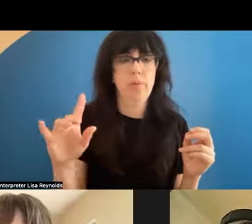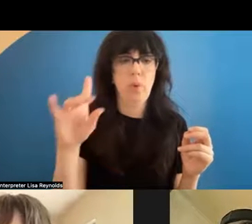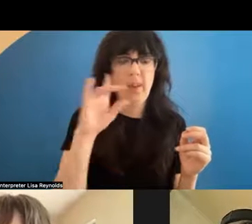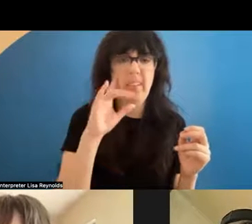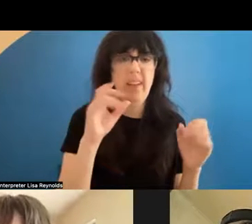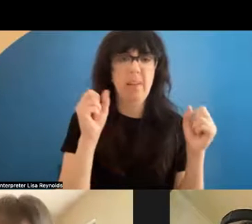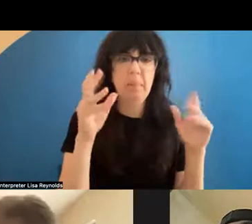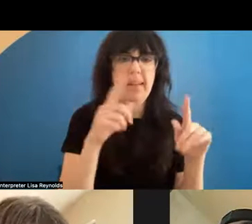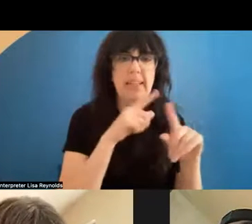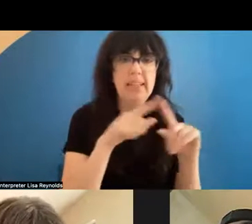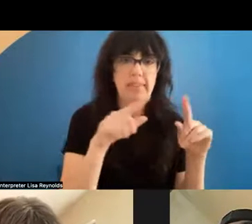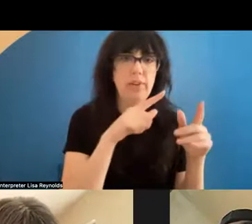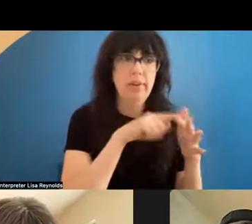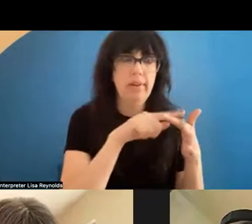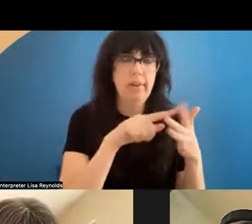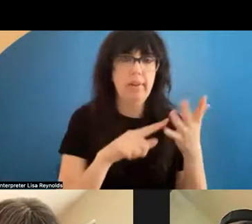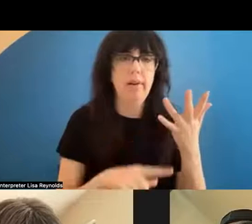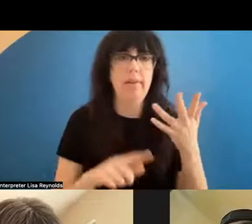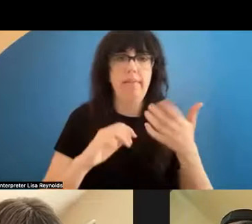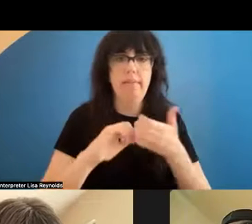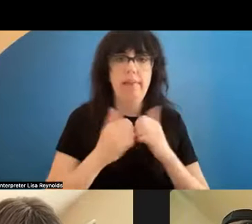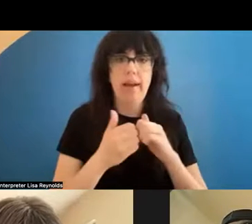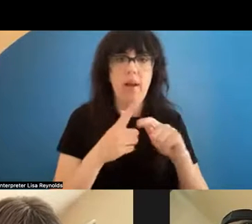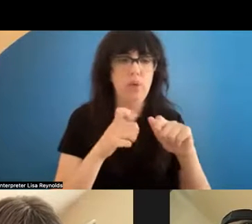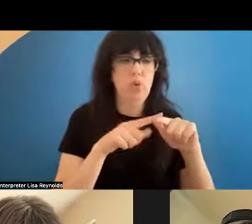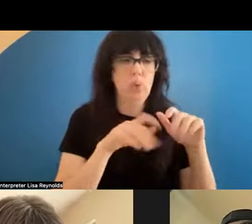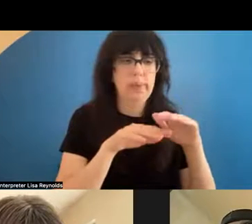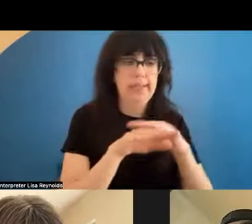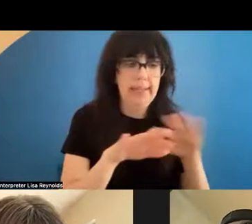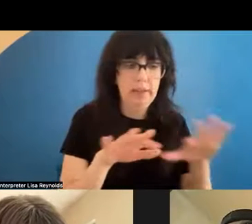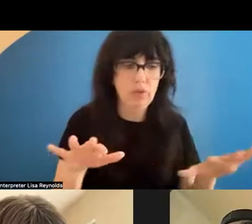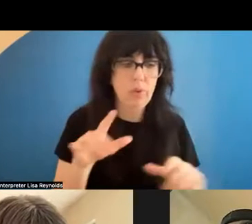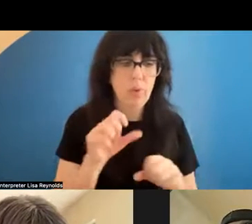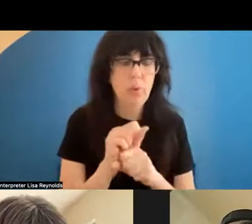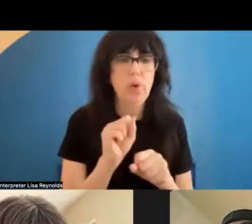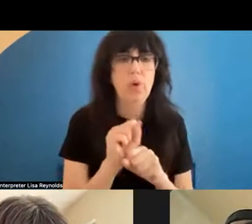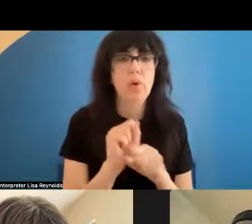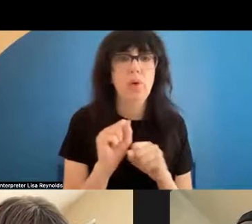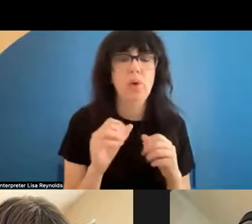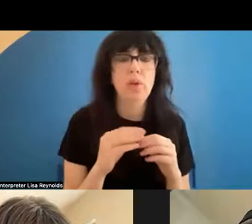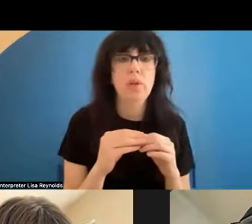entry points, how do we enter, and as David says, what are these